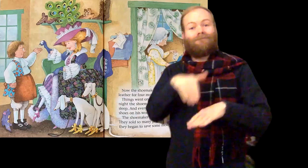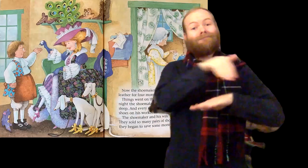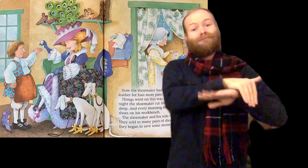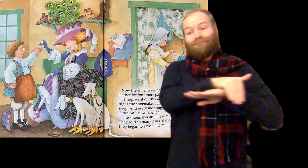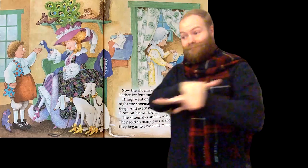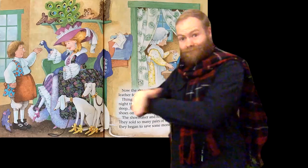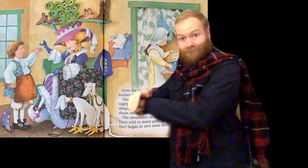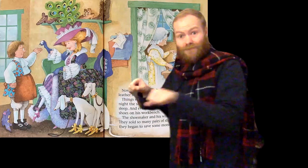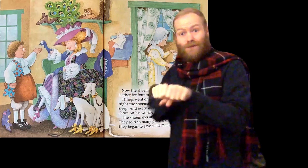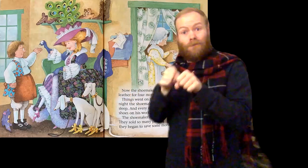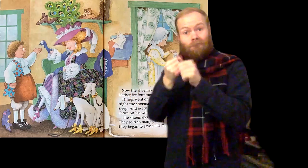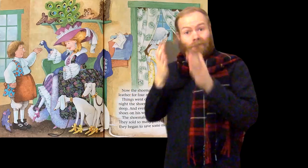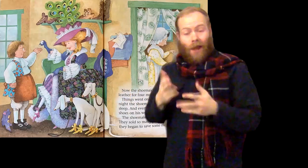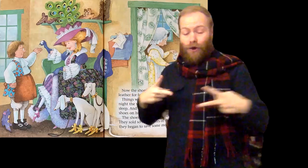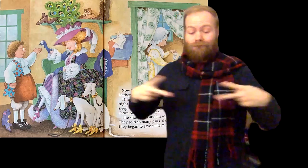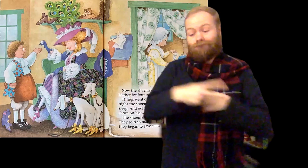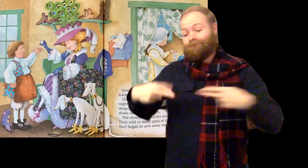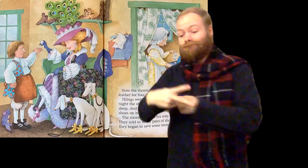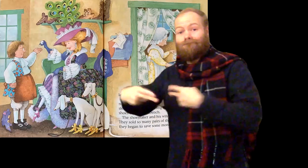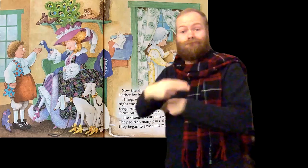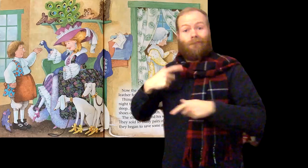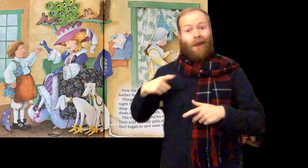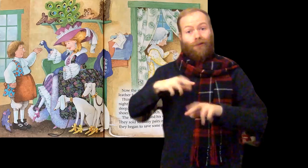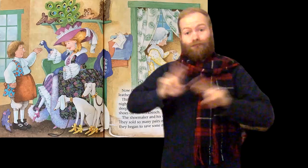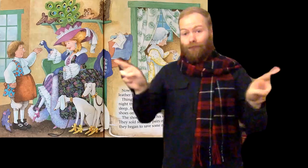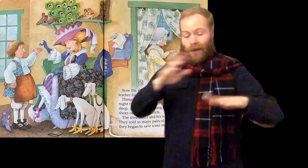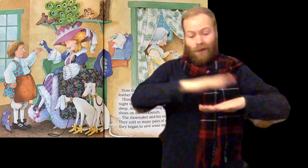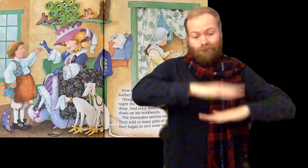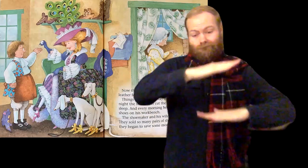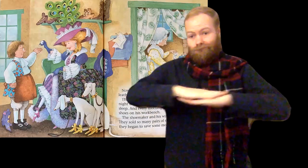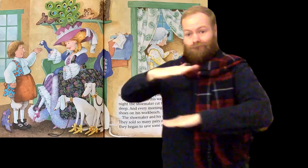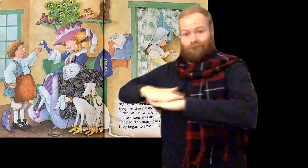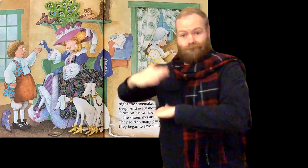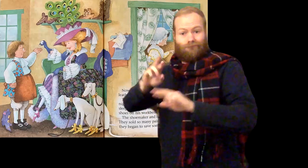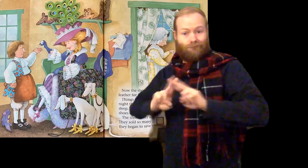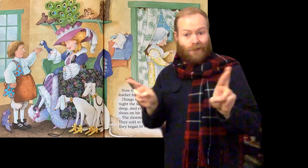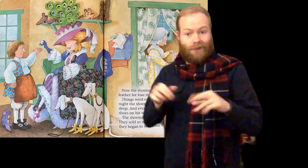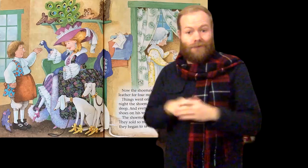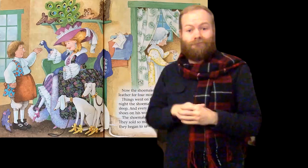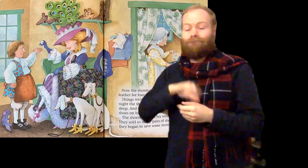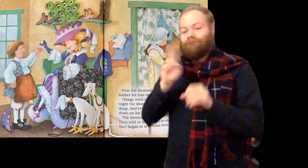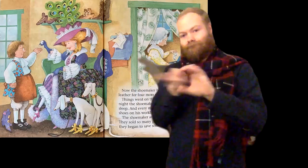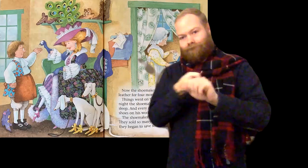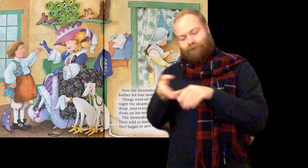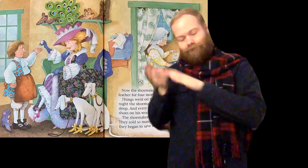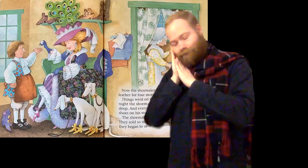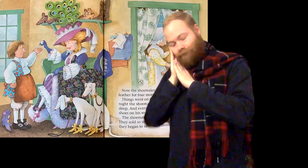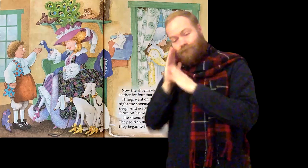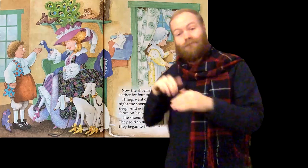Every night the shoemaker cut the leather and went to sleep.